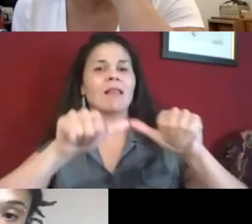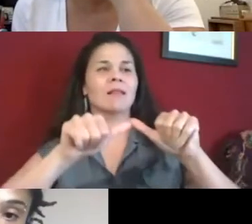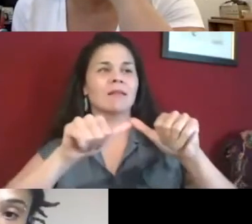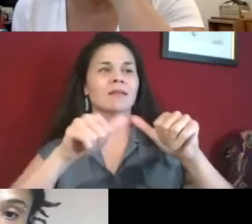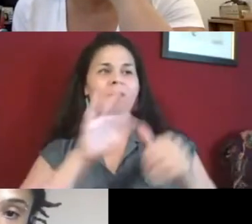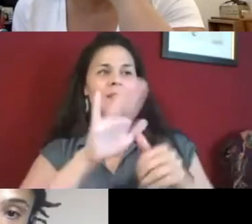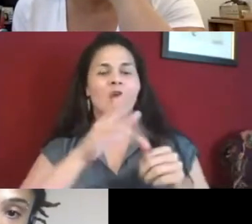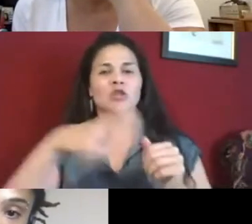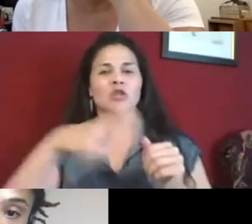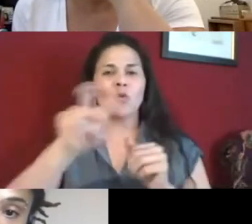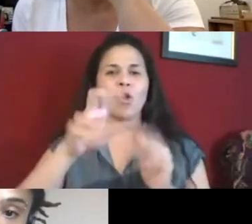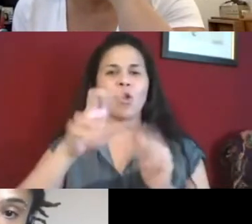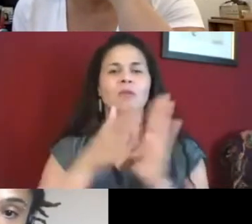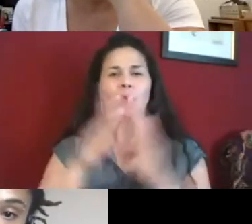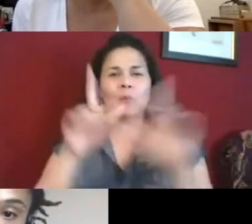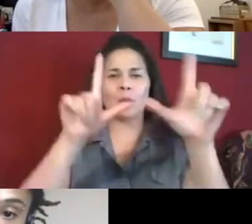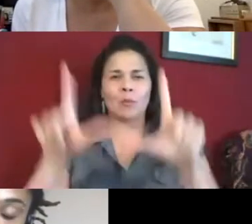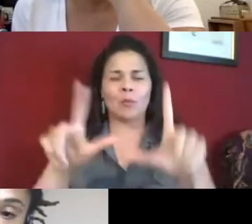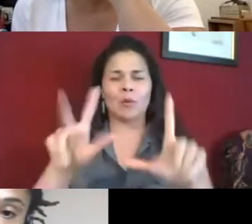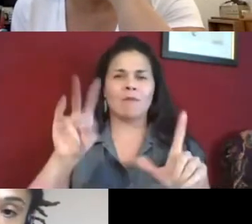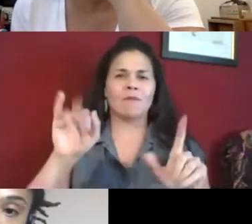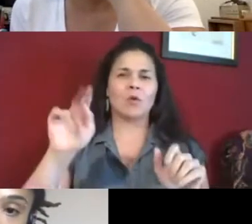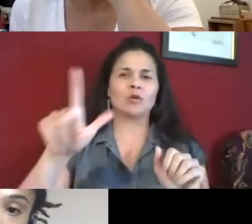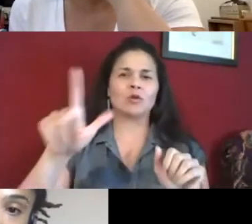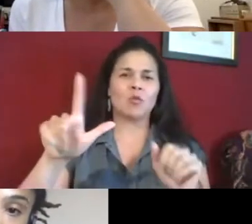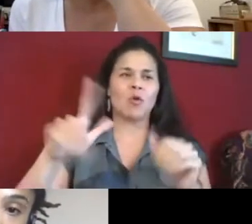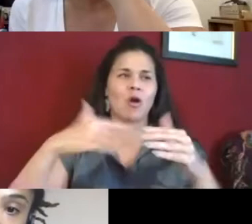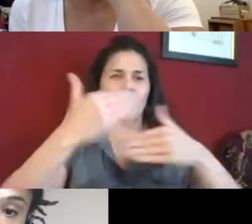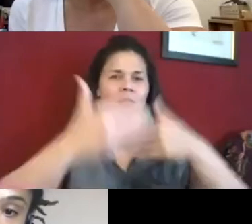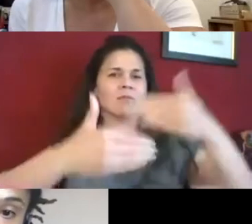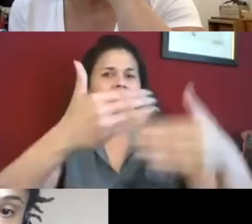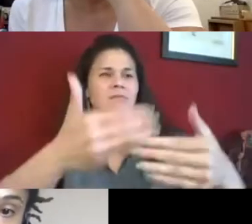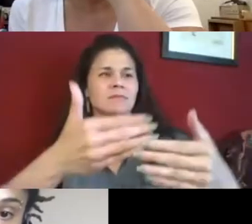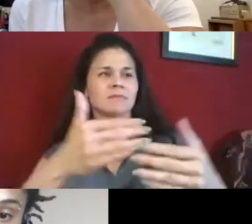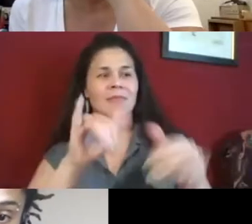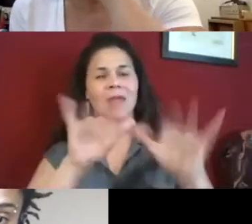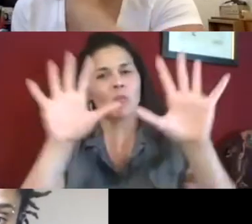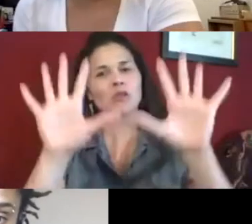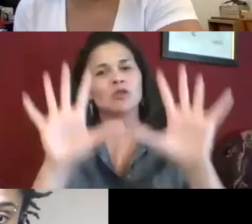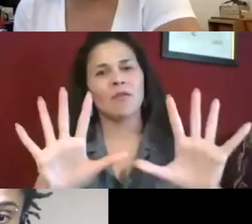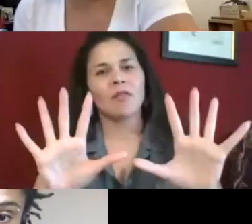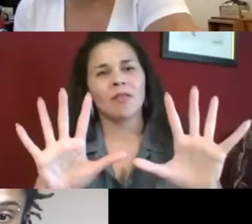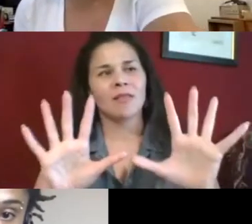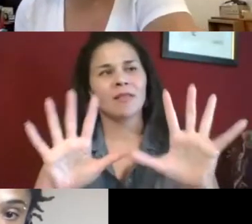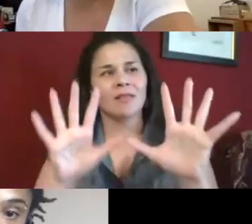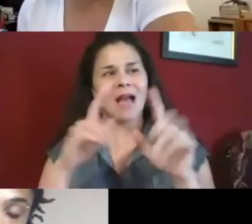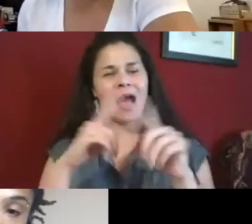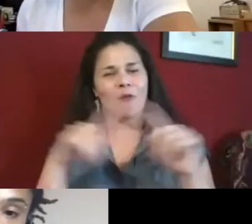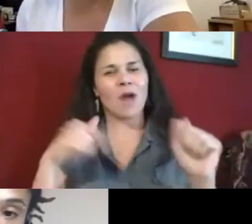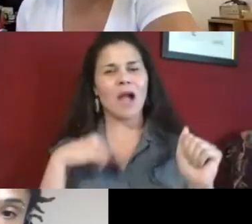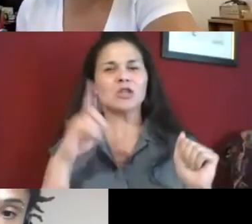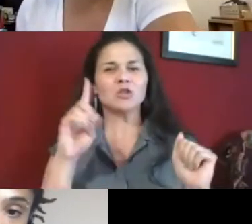museums out there who are still doing their virtual tours, which is wonderful